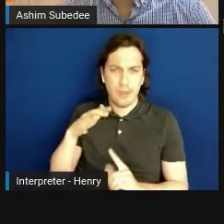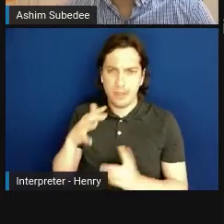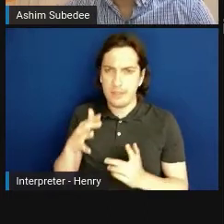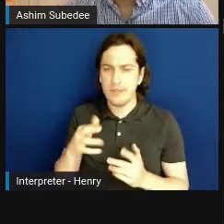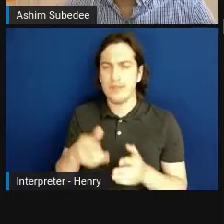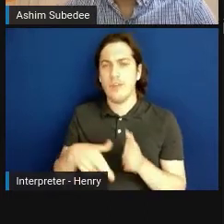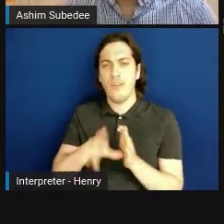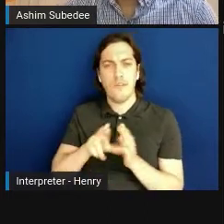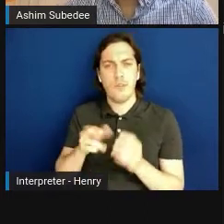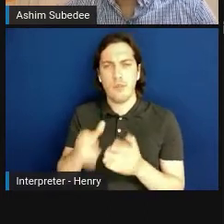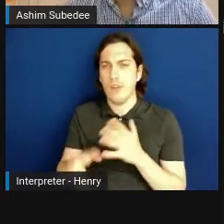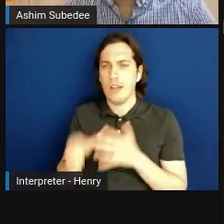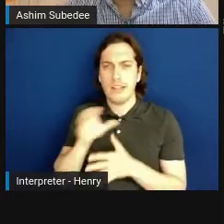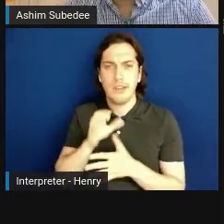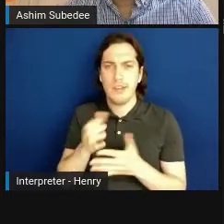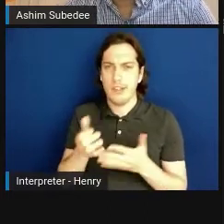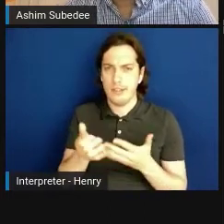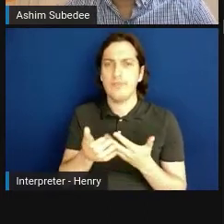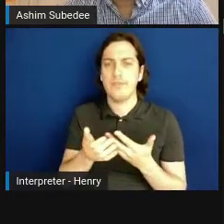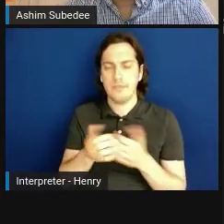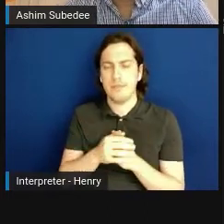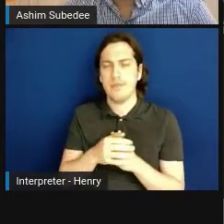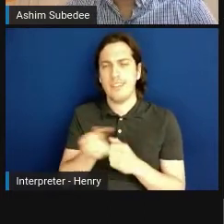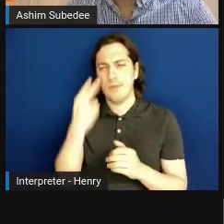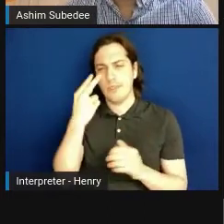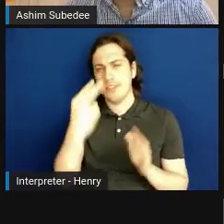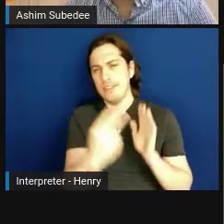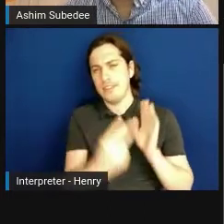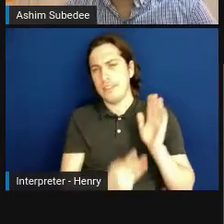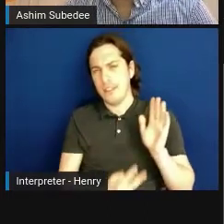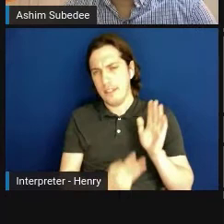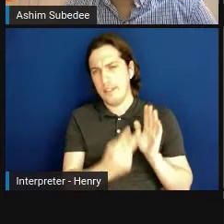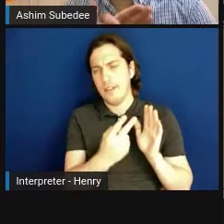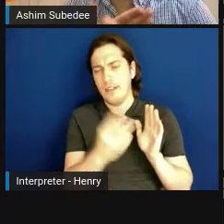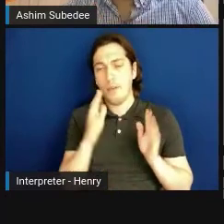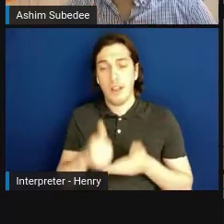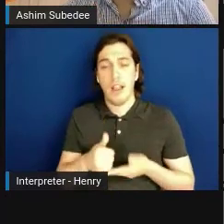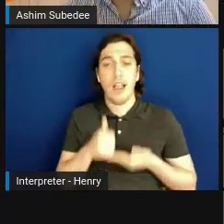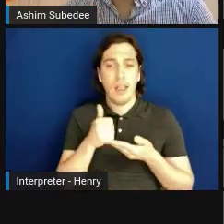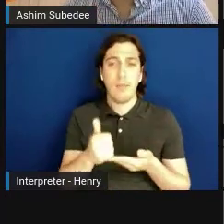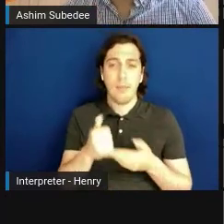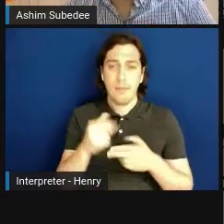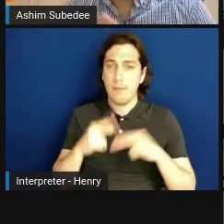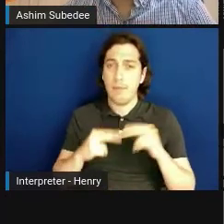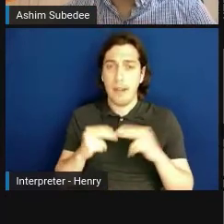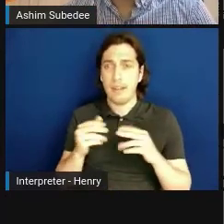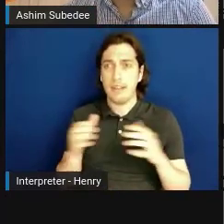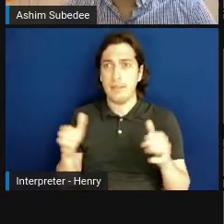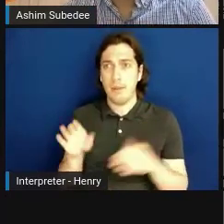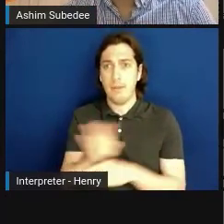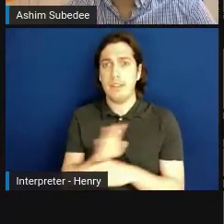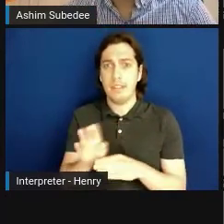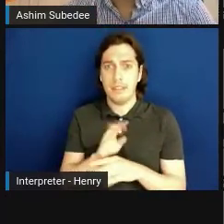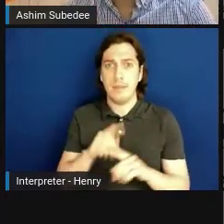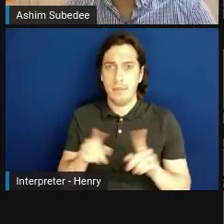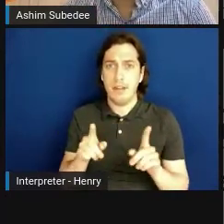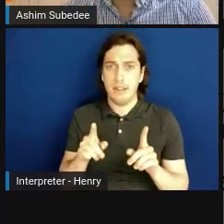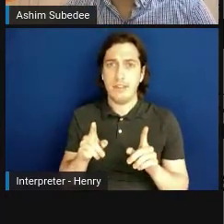So as you can see, yes, it will help you with building the small business, but it definitely will also help you